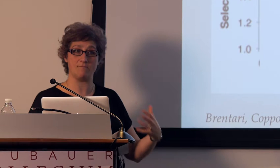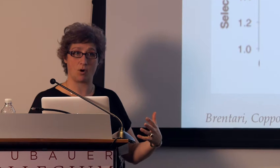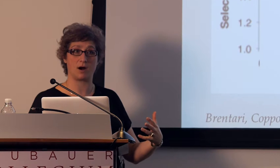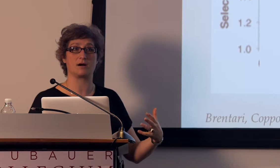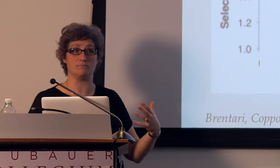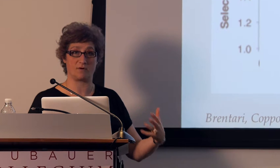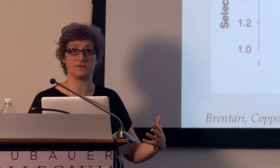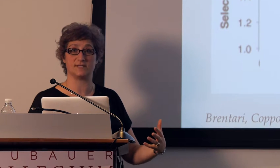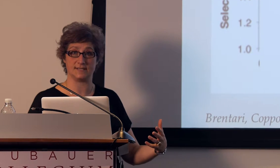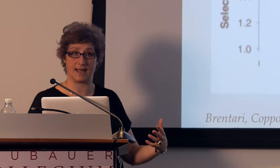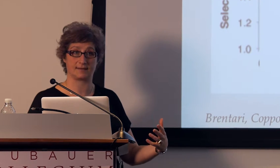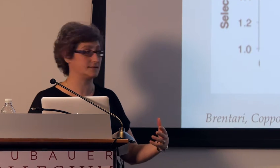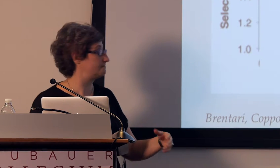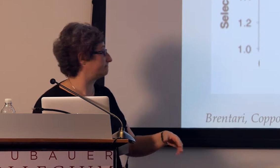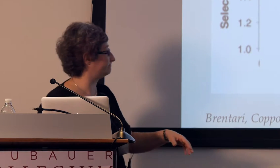that mark morphosyntax.